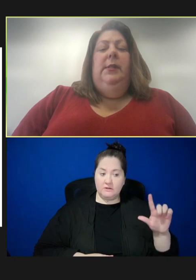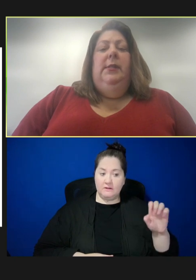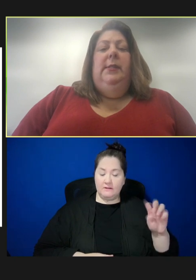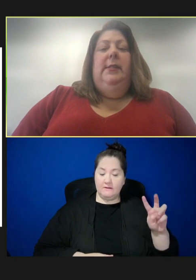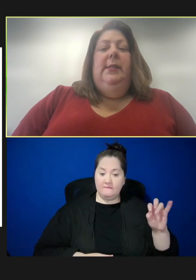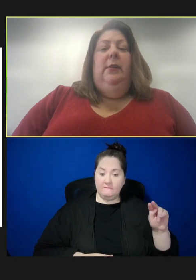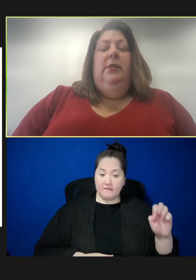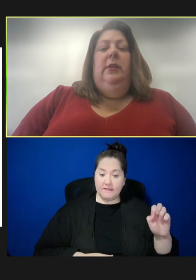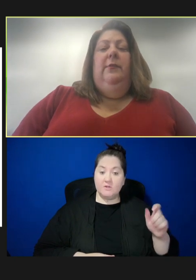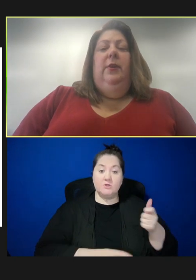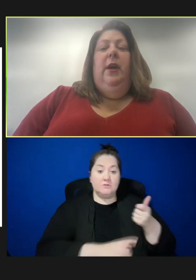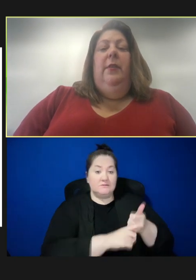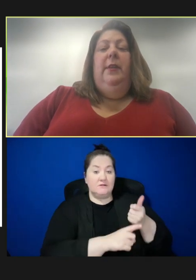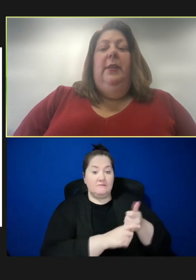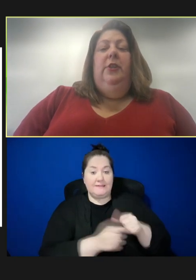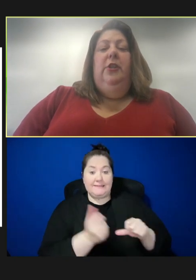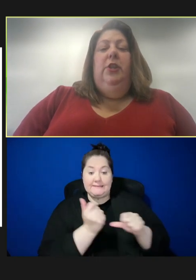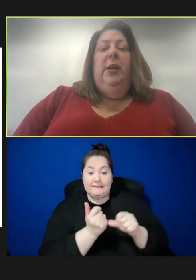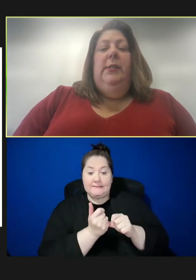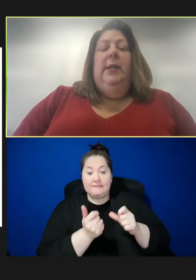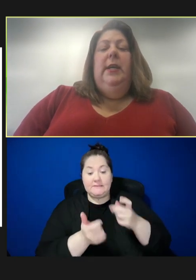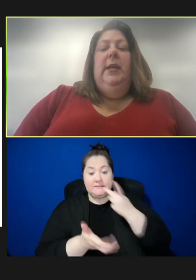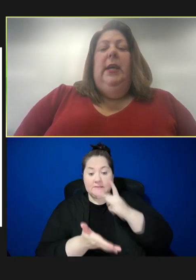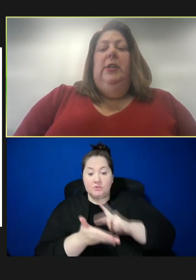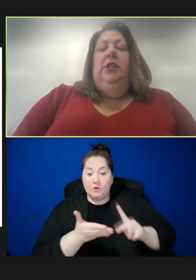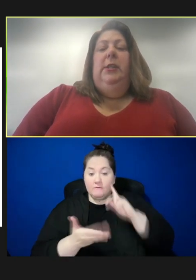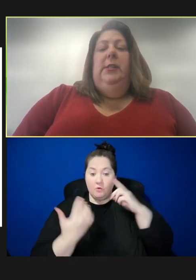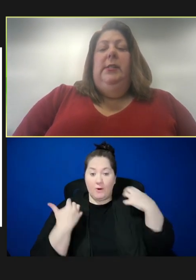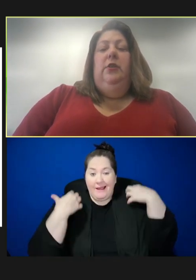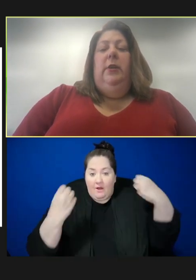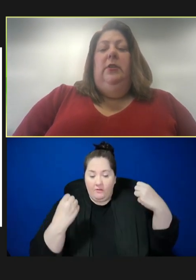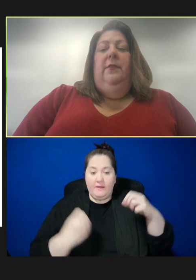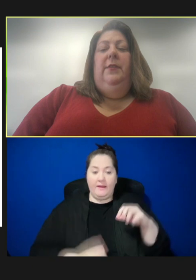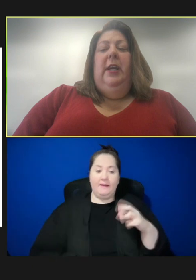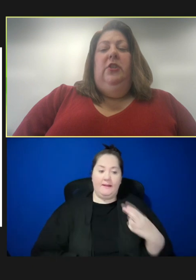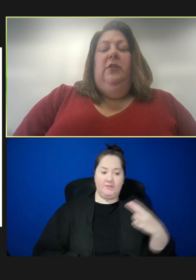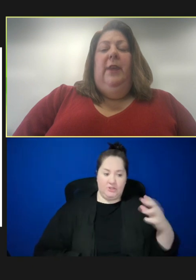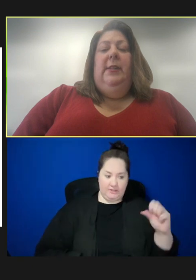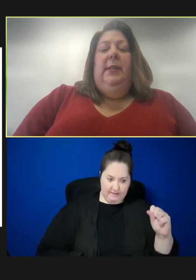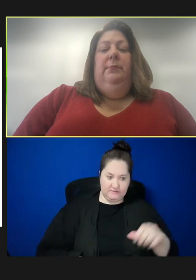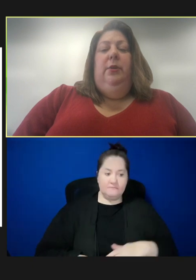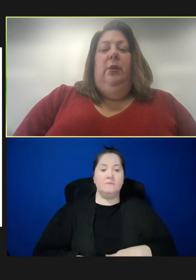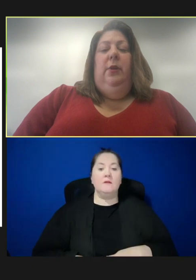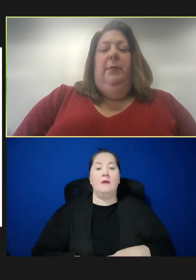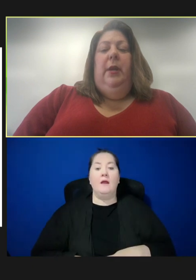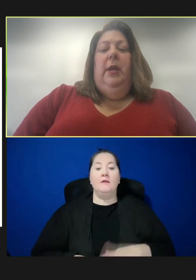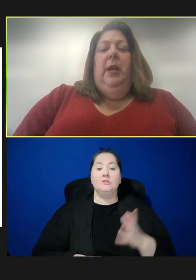assistant secretary for health at HHS, and she is the director of the National Vaccine program.